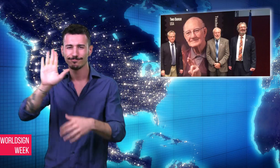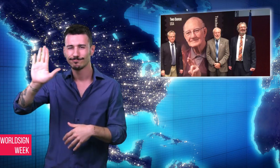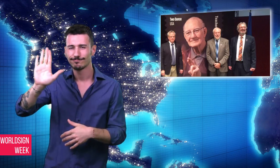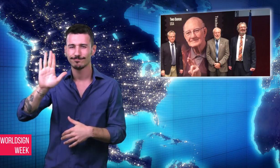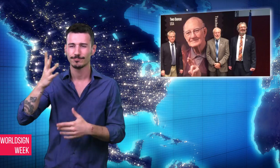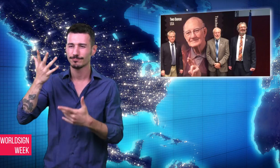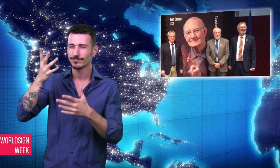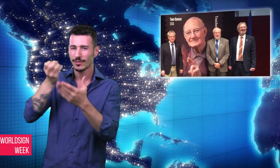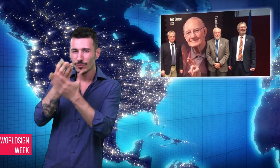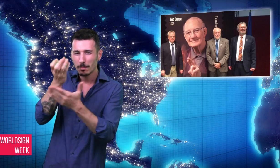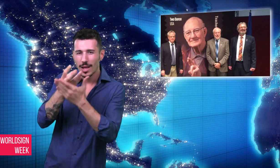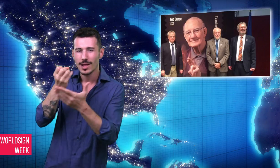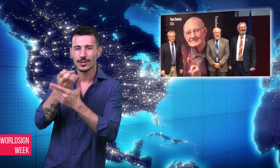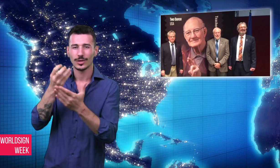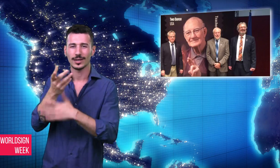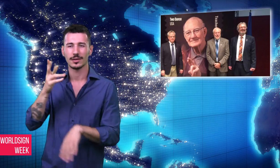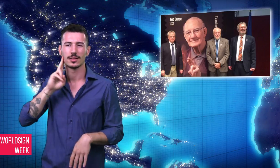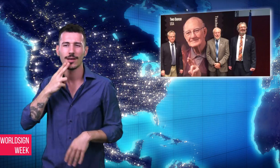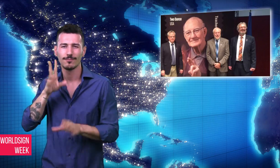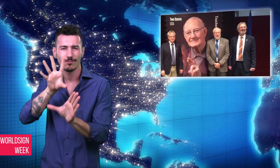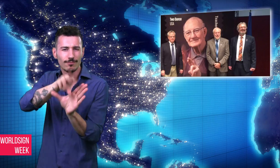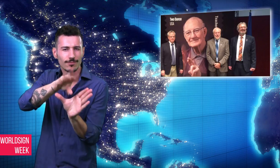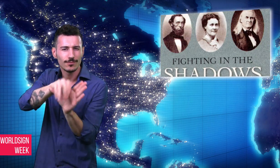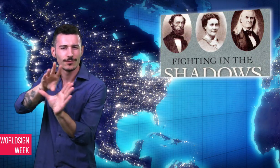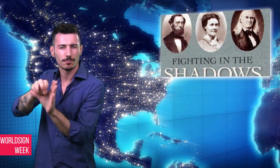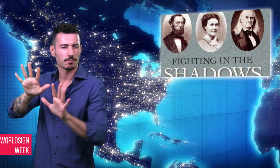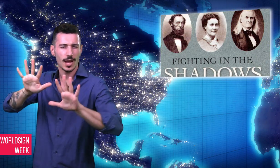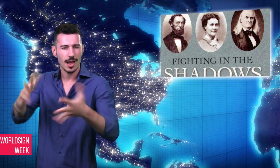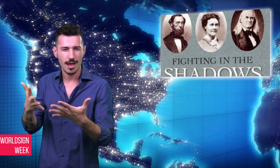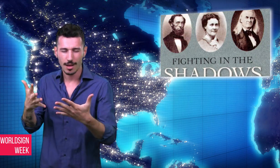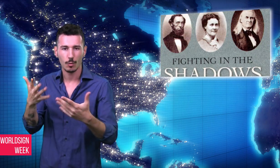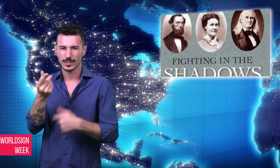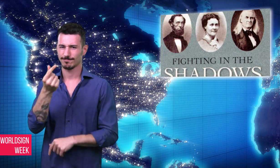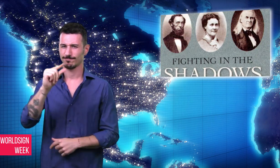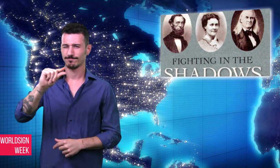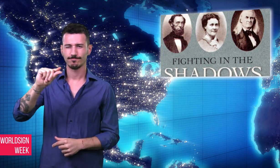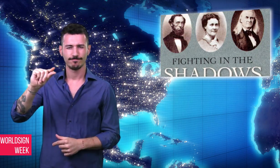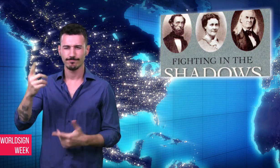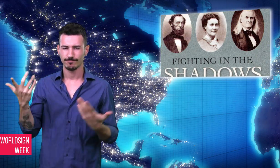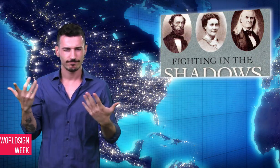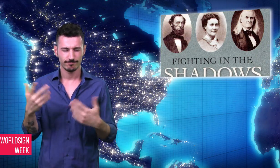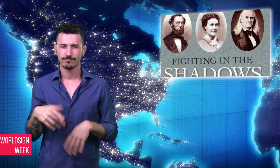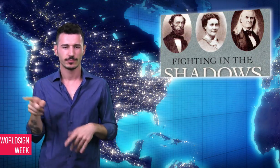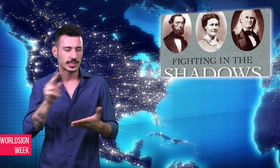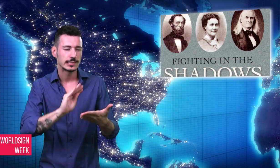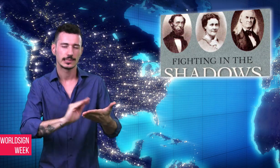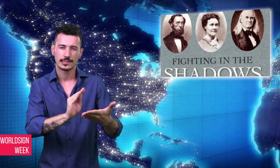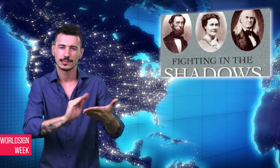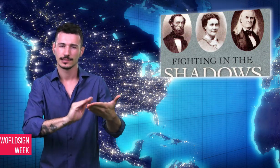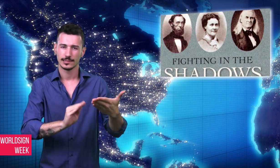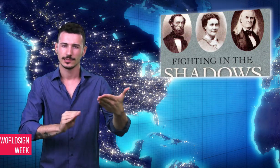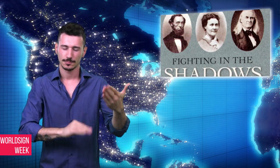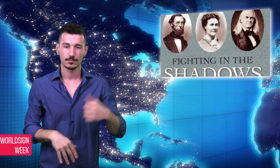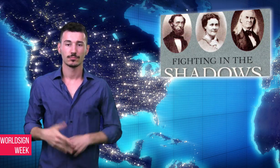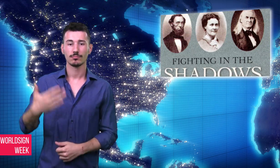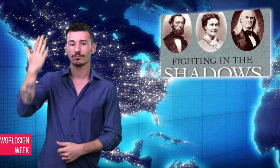even when the military used Deaf Schools as hospitals or got bombed,